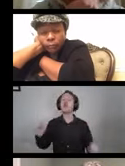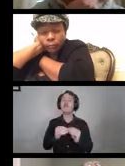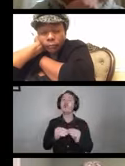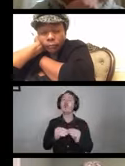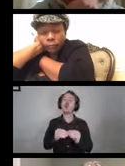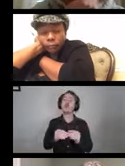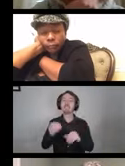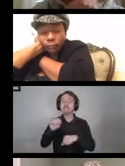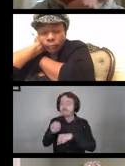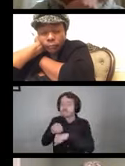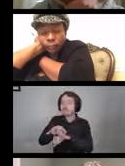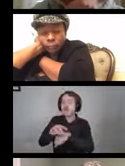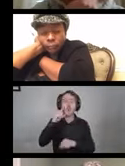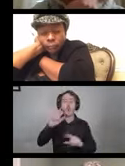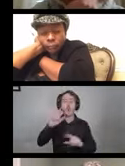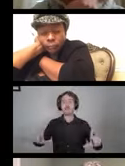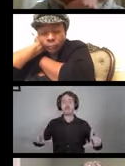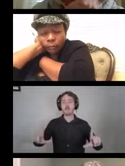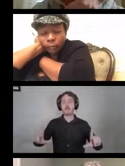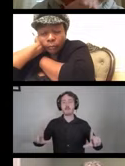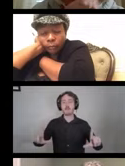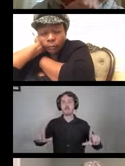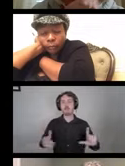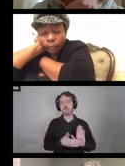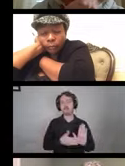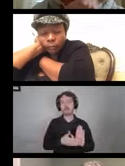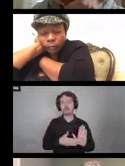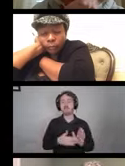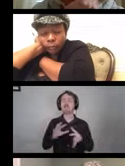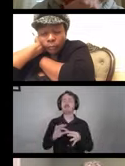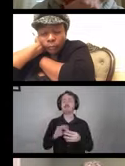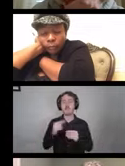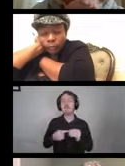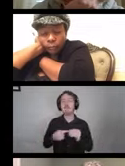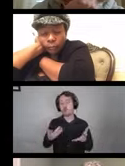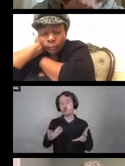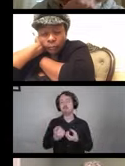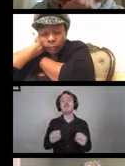and there's a slide at the end with all the links. This points you back to CDC